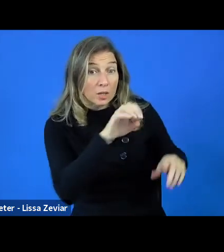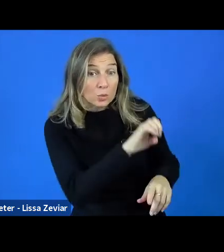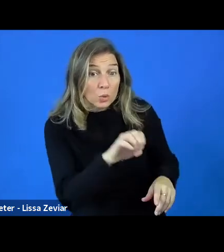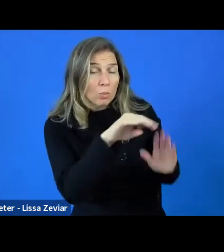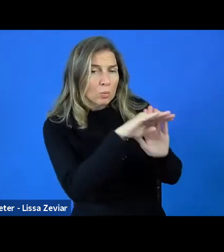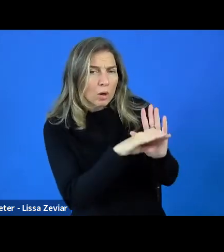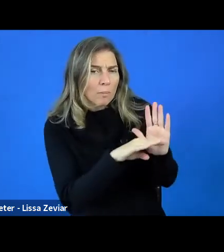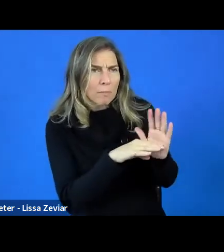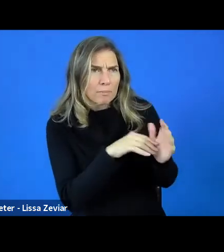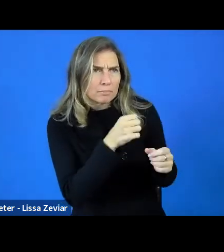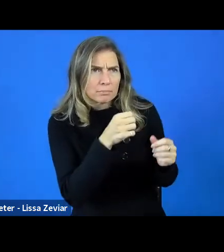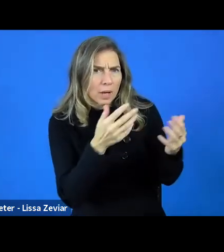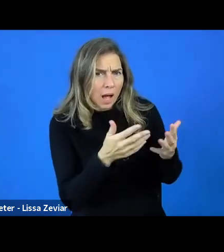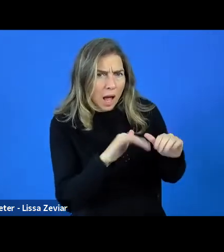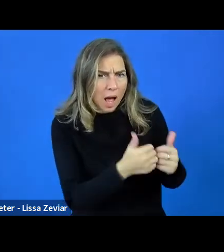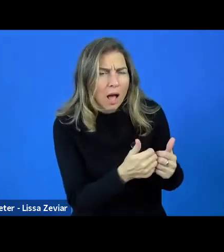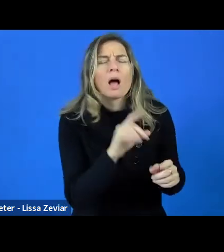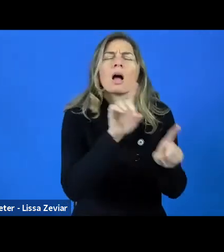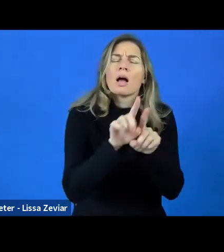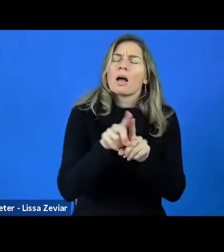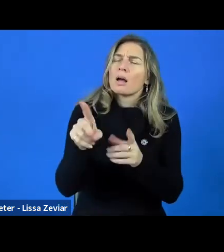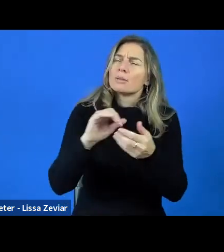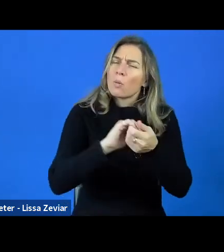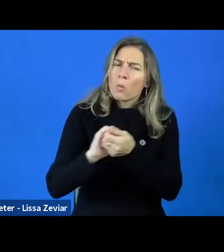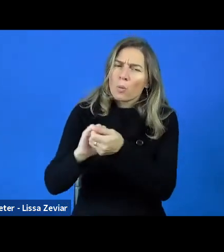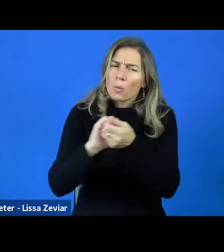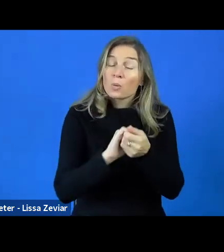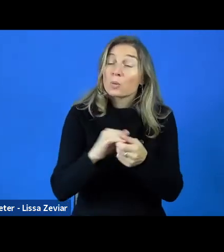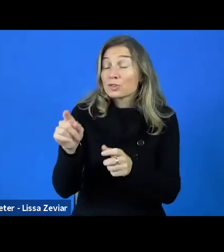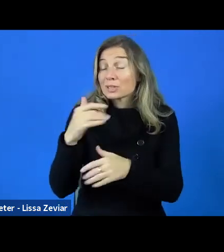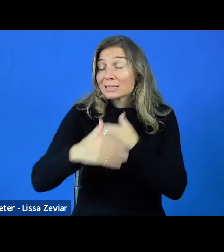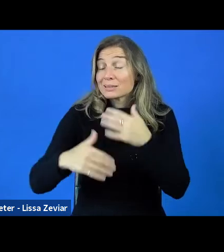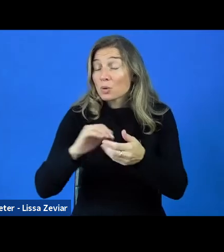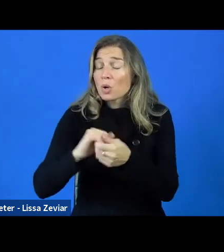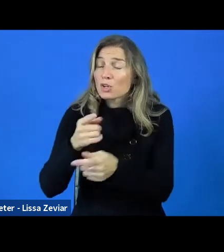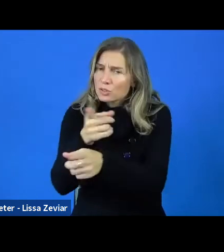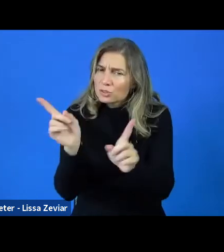that organisations of persons with disabilities participate